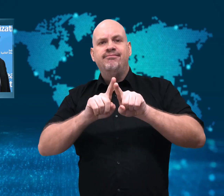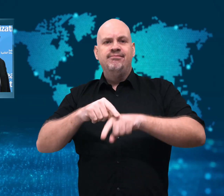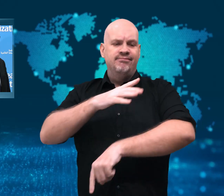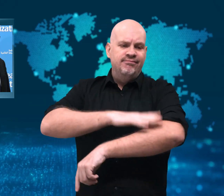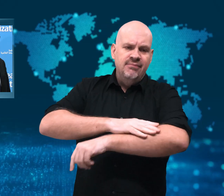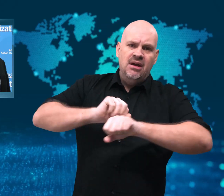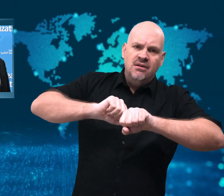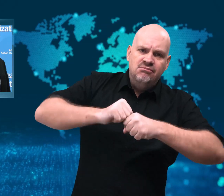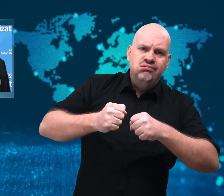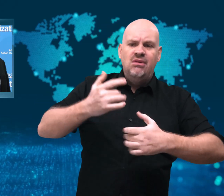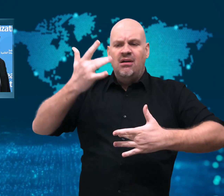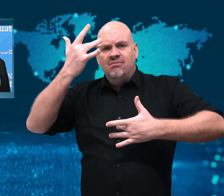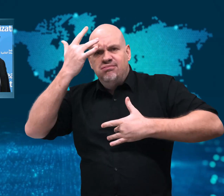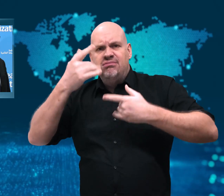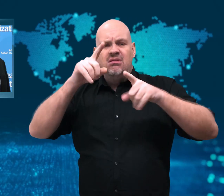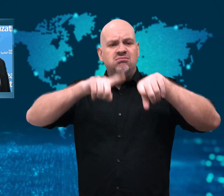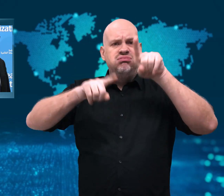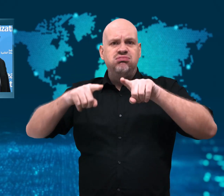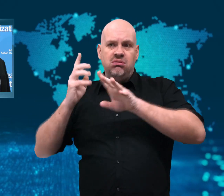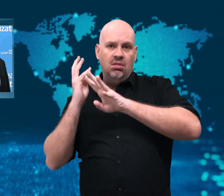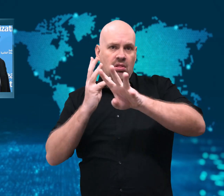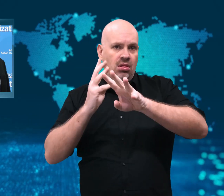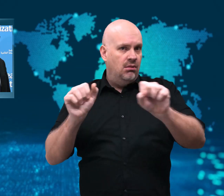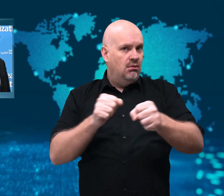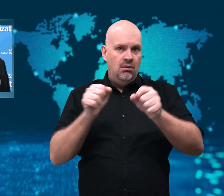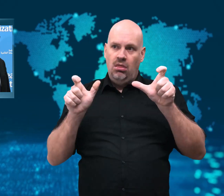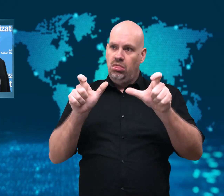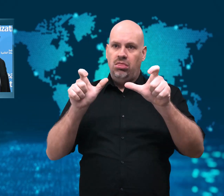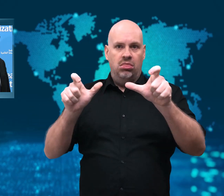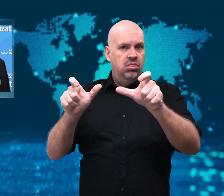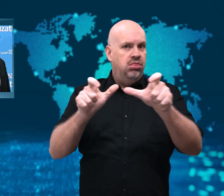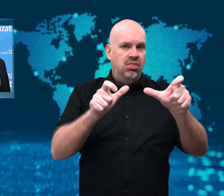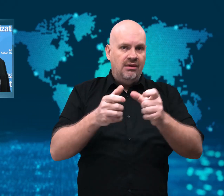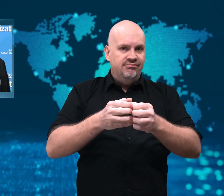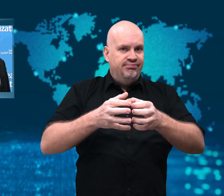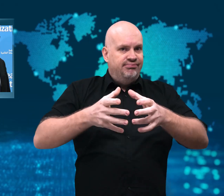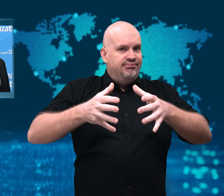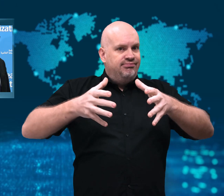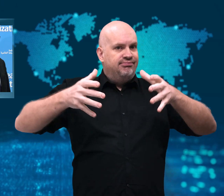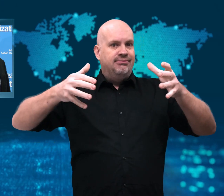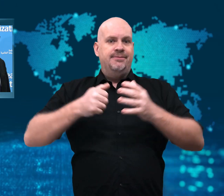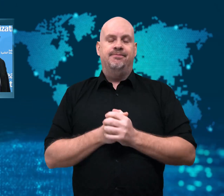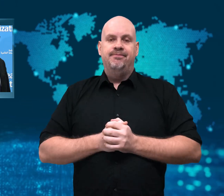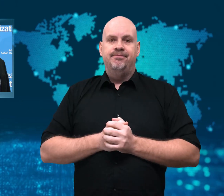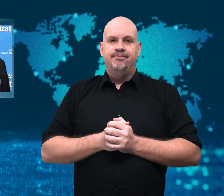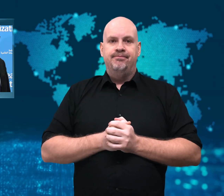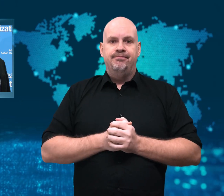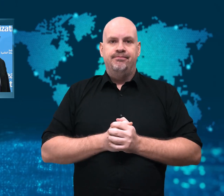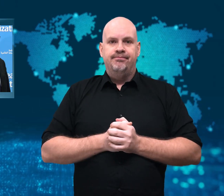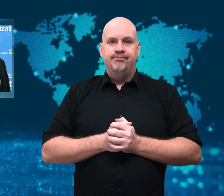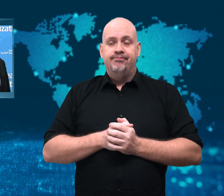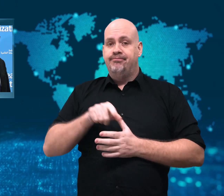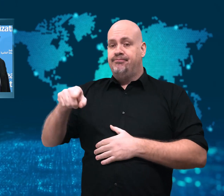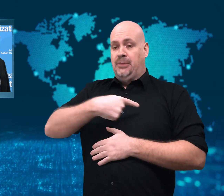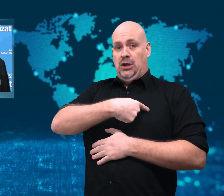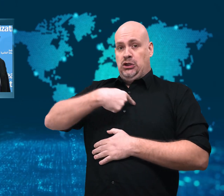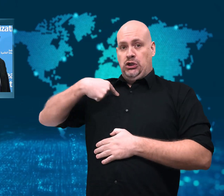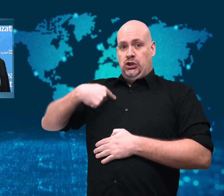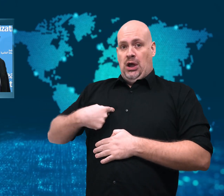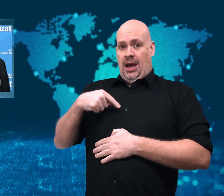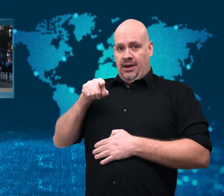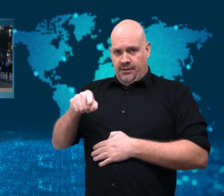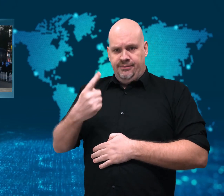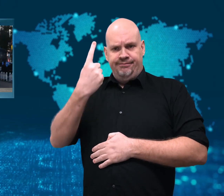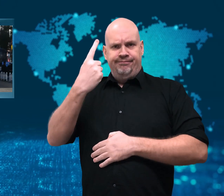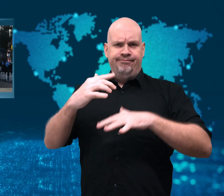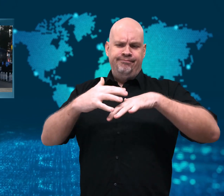making it hard to treat people with other illnesses and injuries.